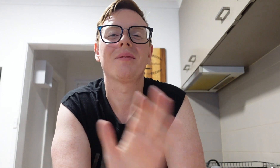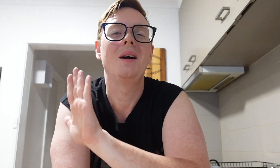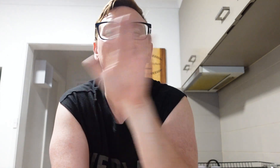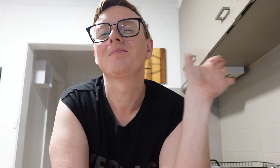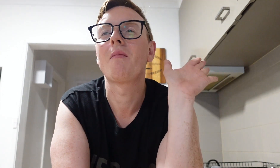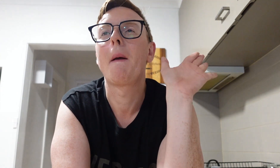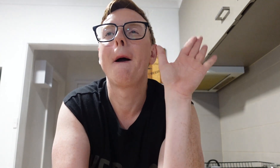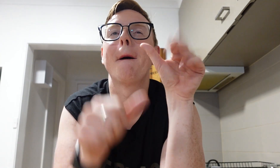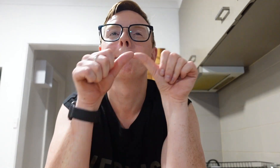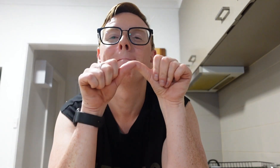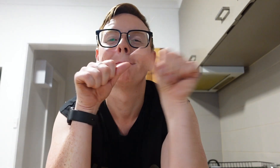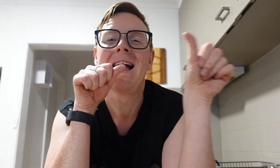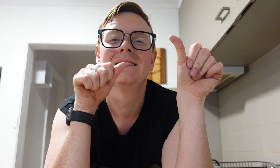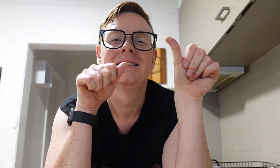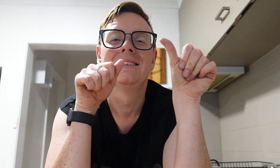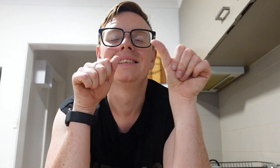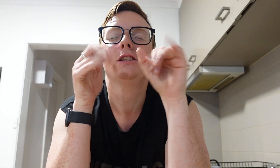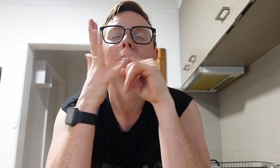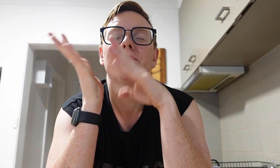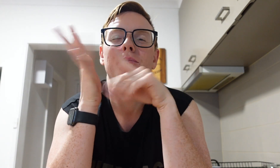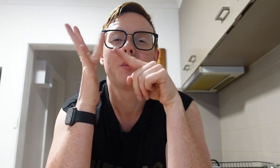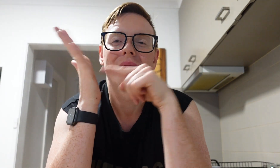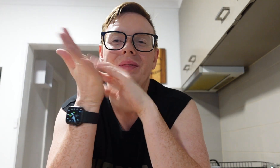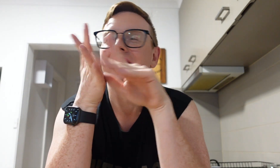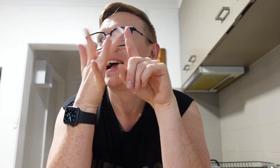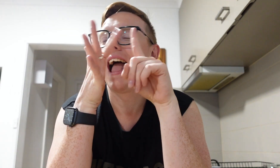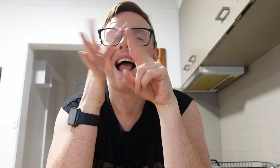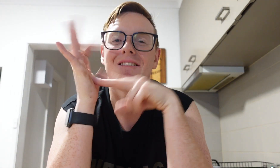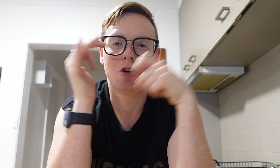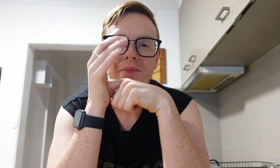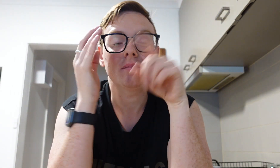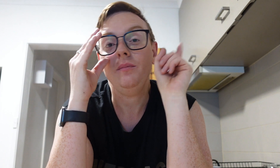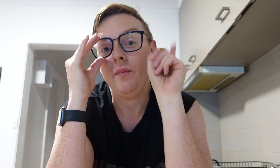Best smoothie ever!